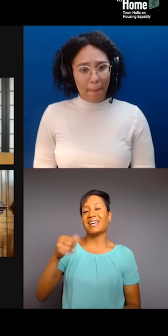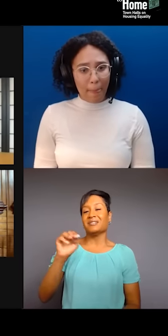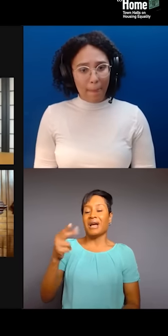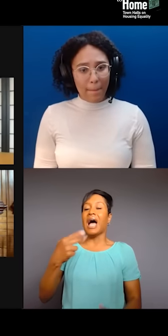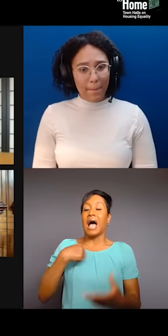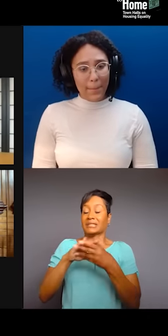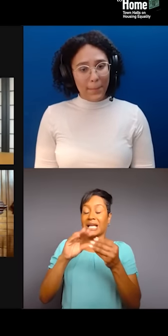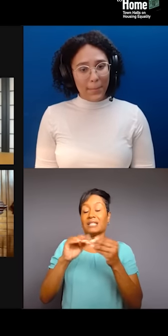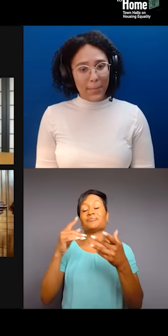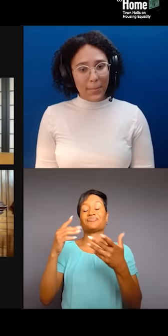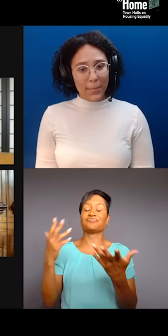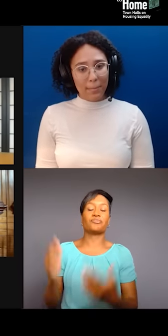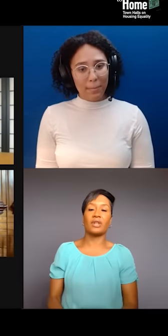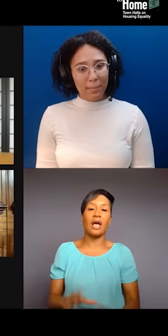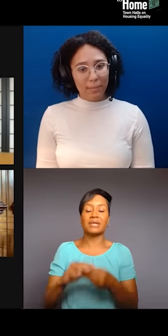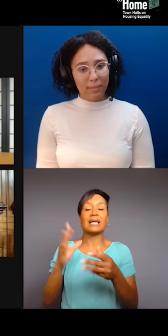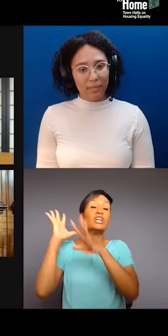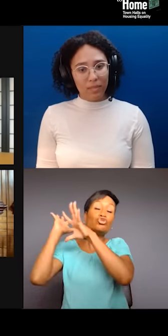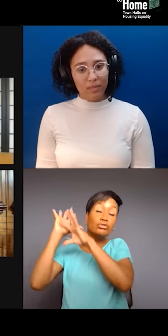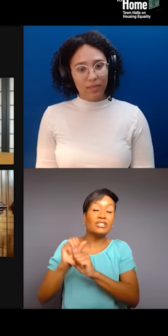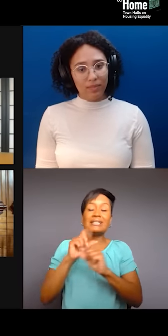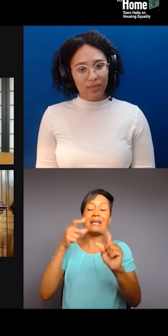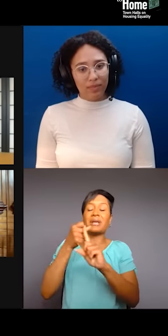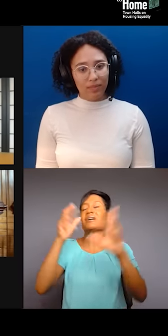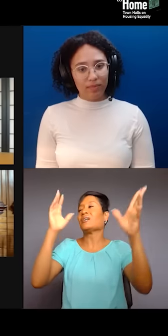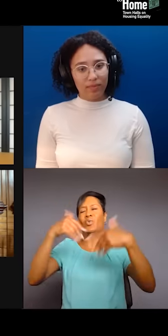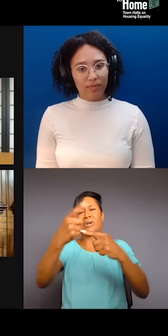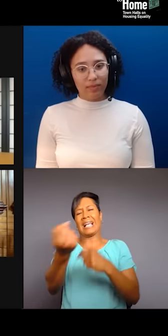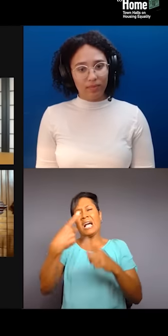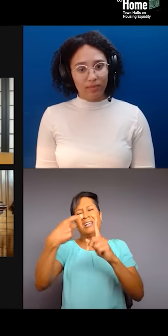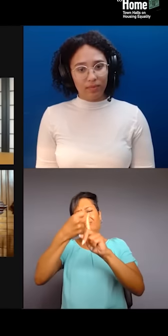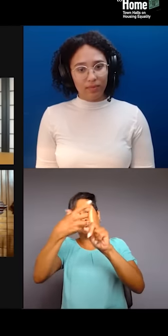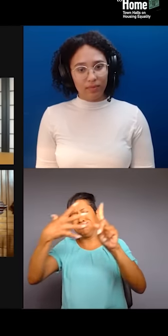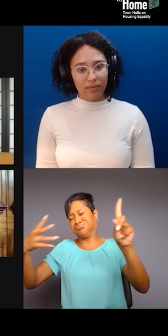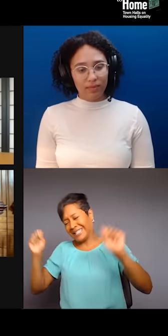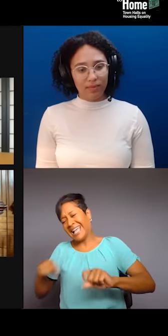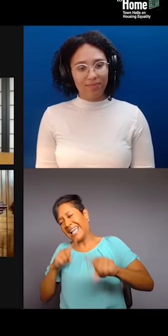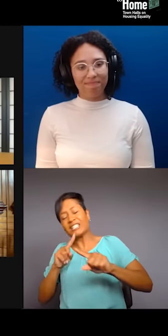it's such a impact. Like, oh God, that's a loaded question, but I'm gonna say they work hand in hand.